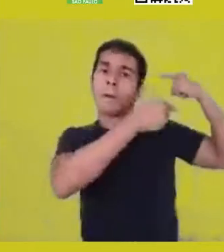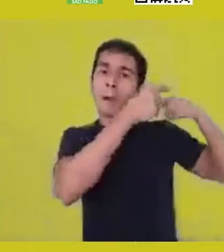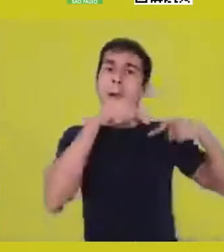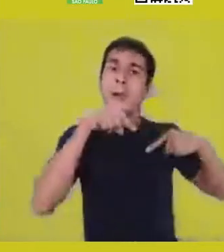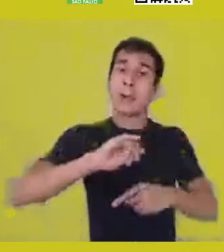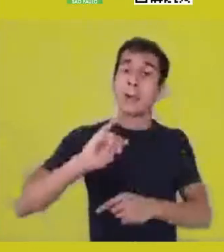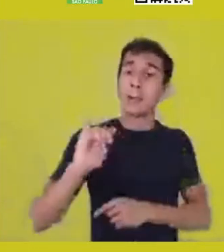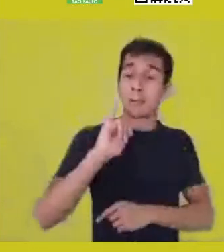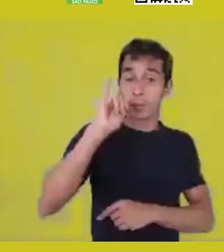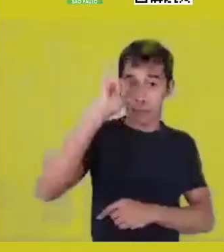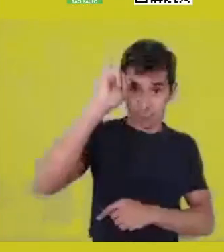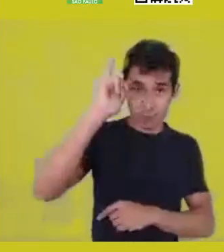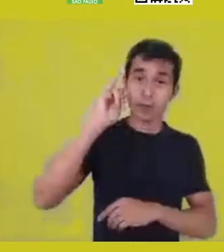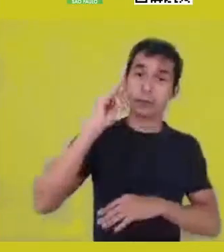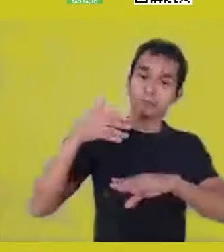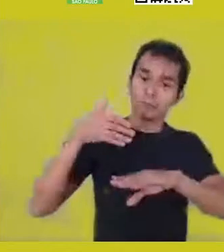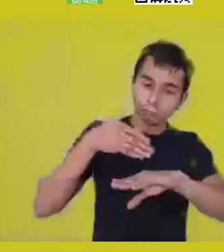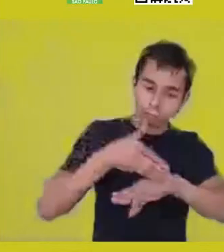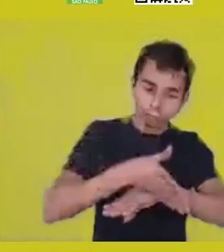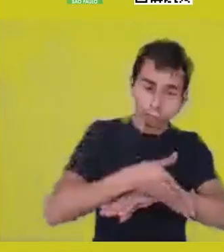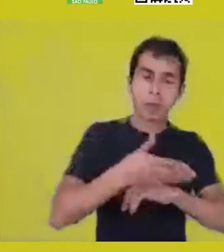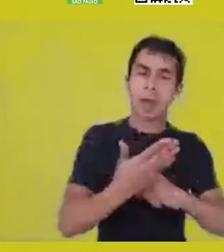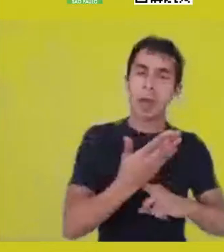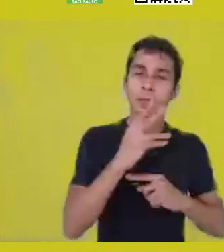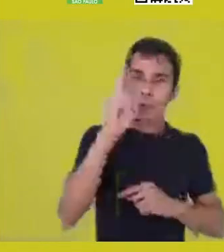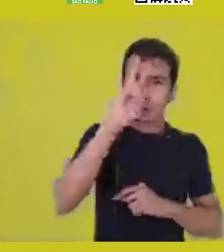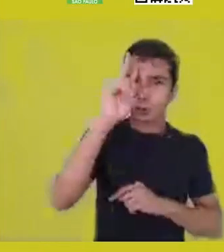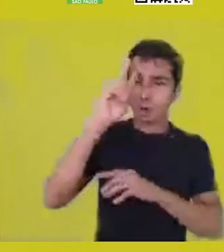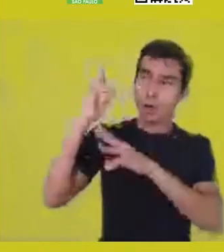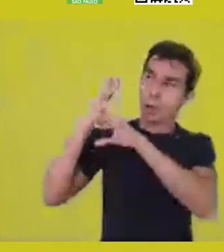and from that, look for a center of reference